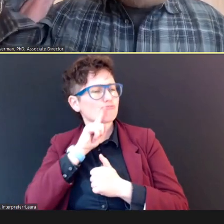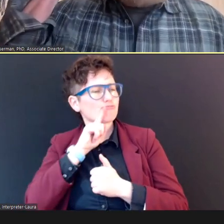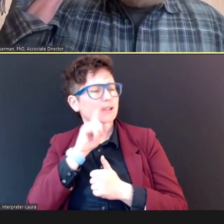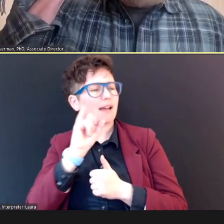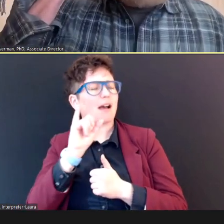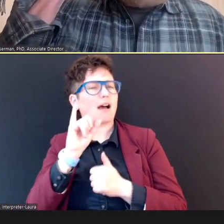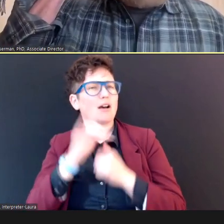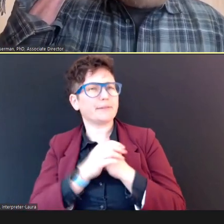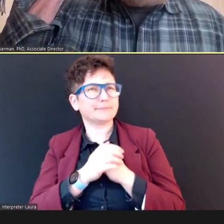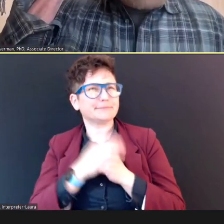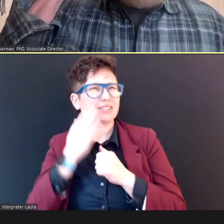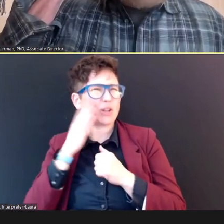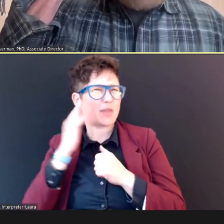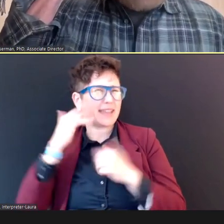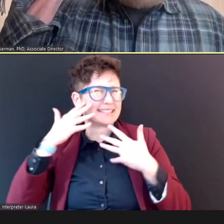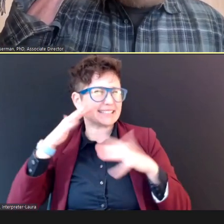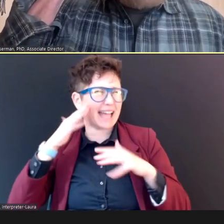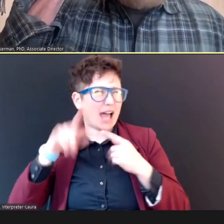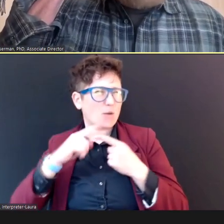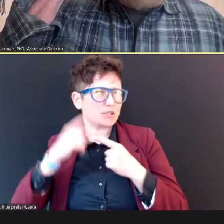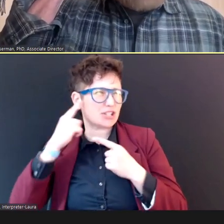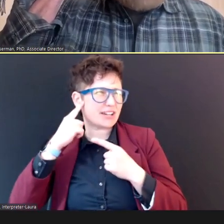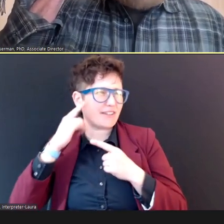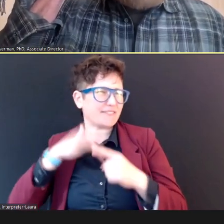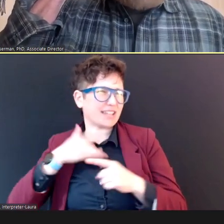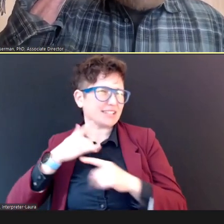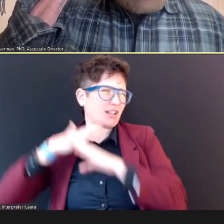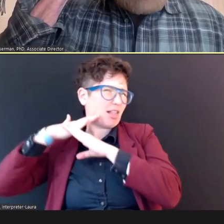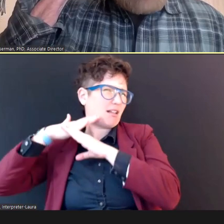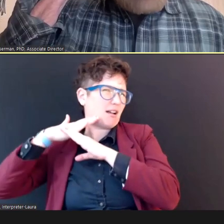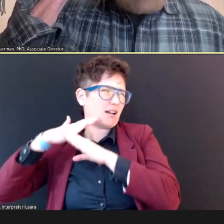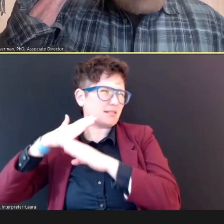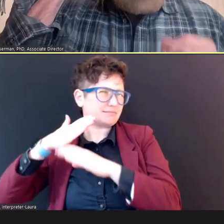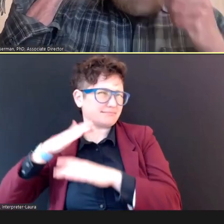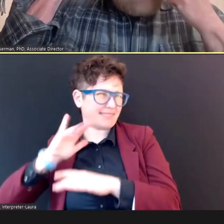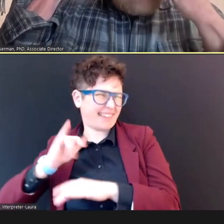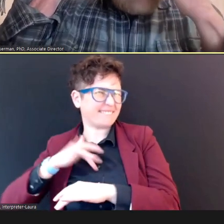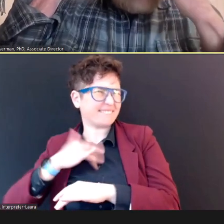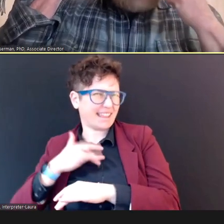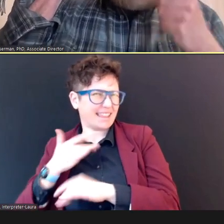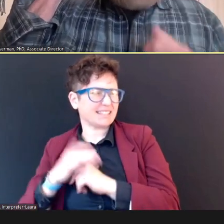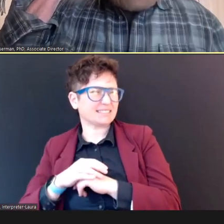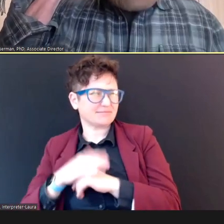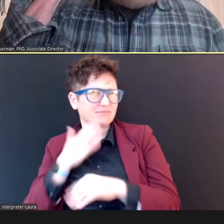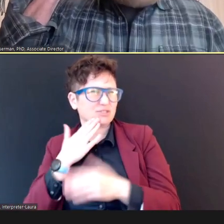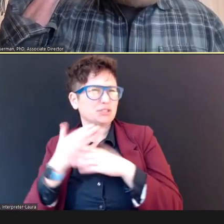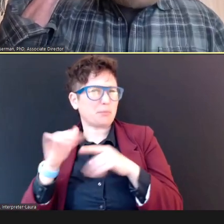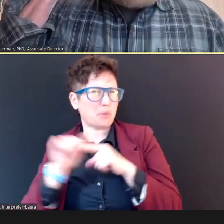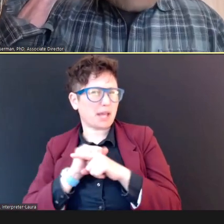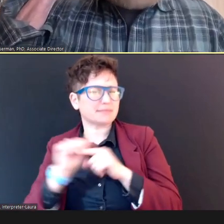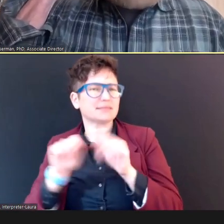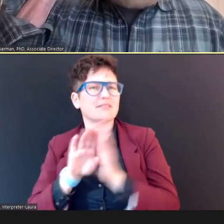clogged sort of feeling, to it. You develop a sort of kinesthetic understanding of what you're trying